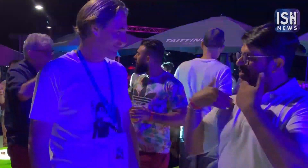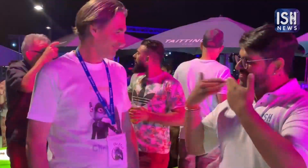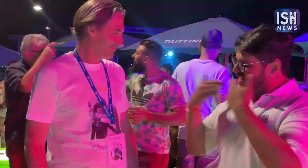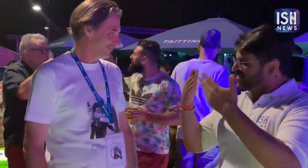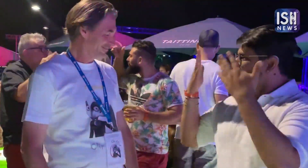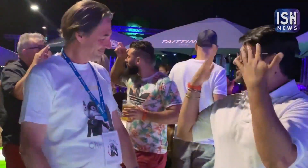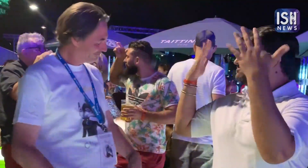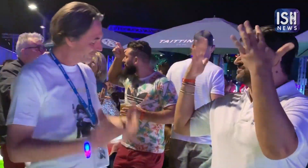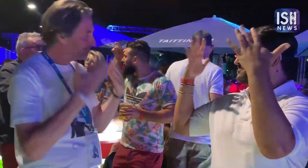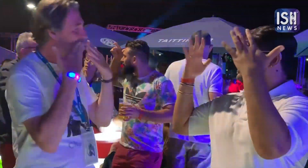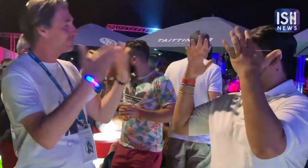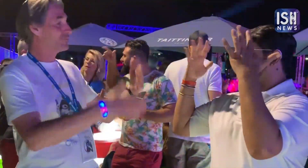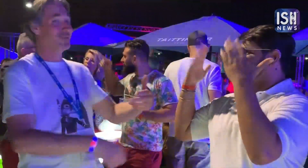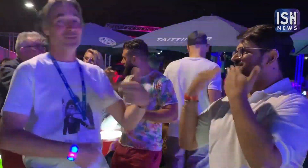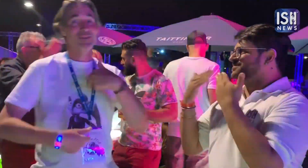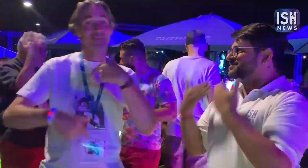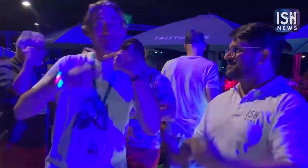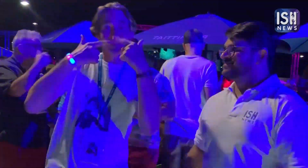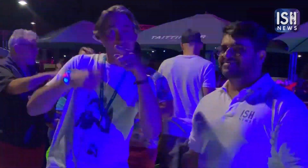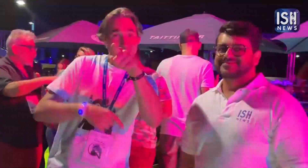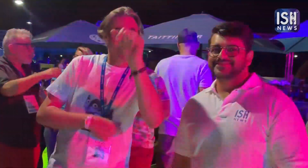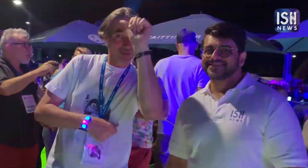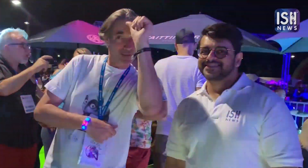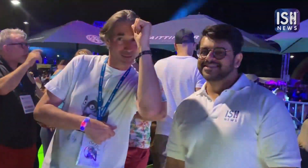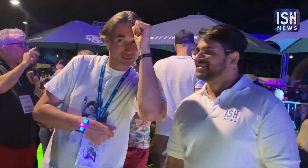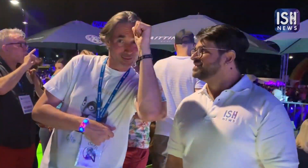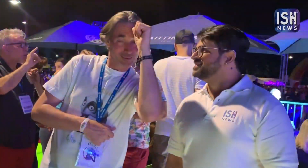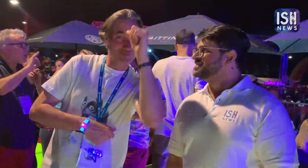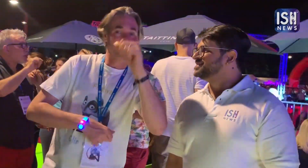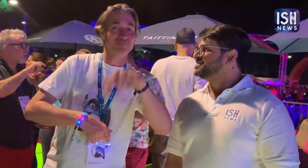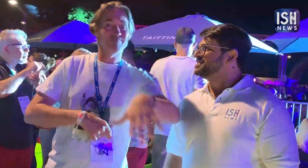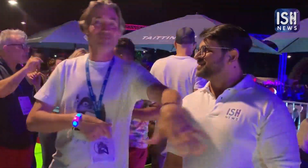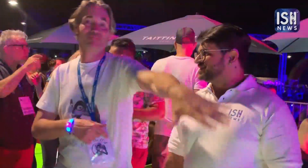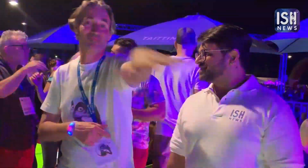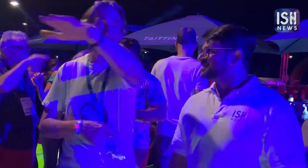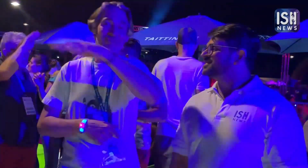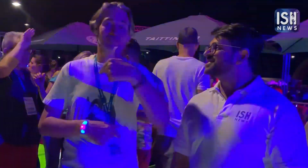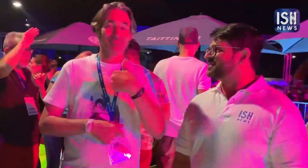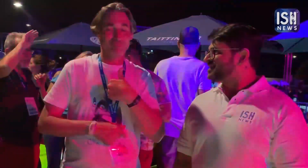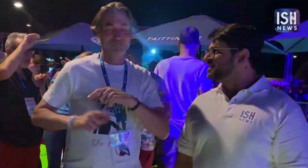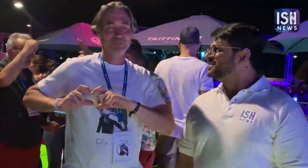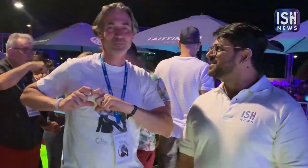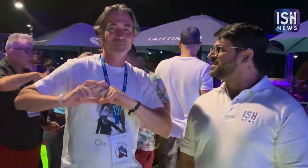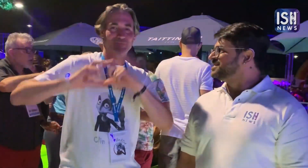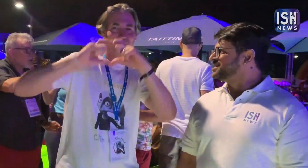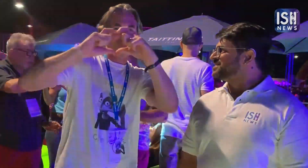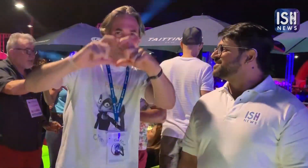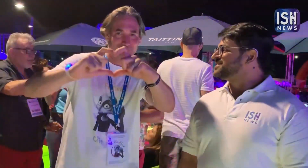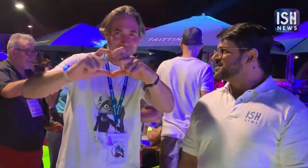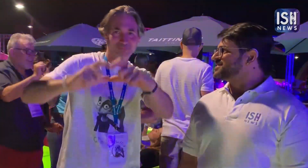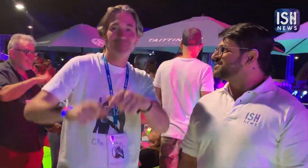Thank you so much! Thank You so much! I have a message for all the Indians. You all have my heart.